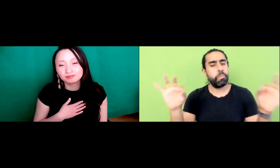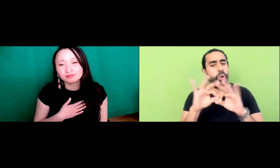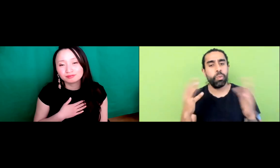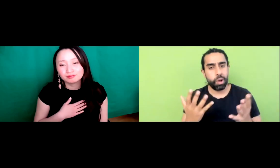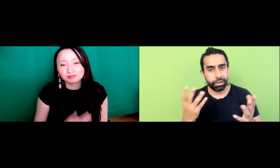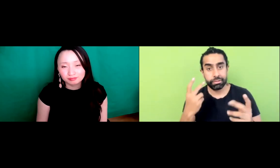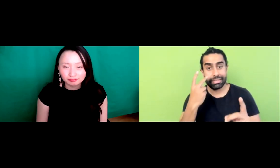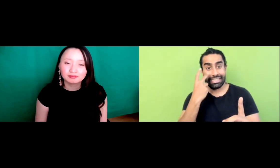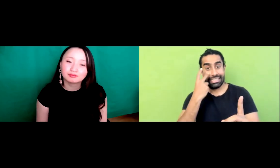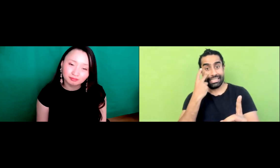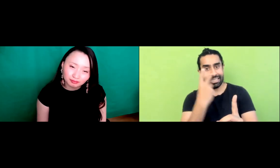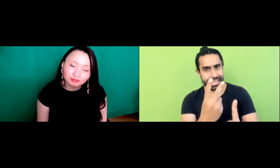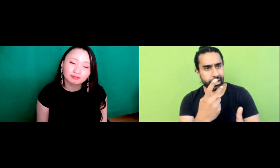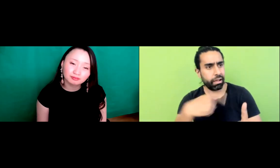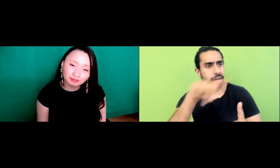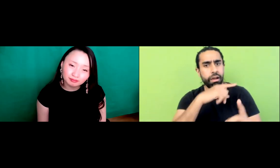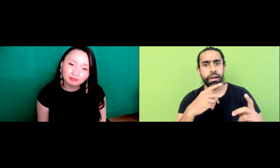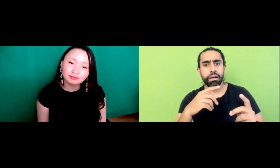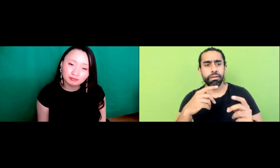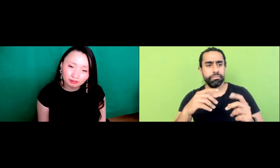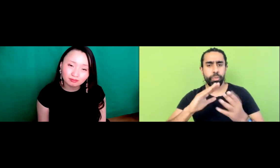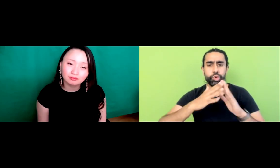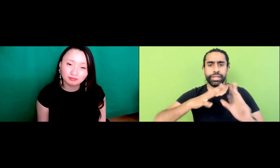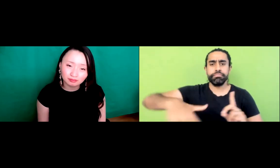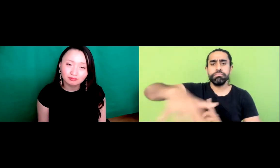you know they were a lot of has they have a lot of roles and so it's important that